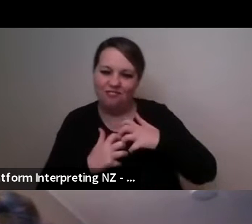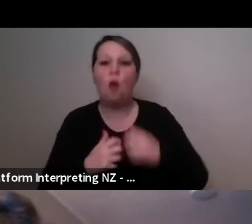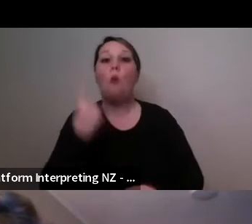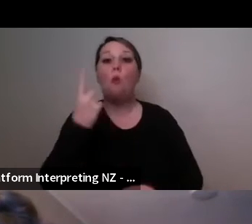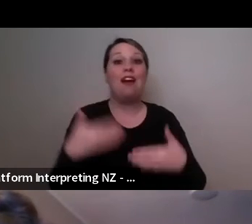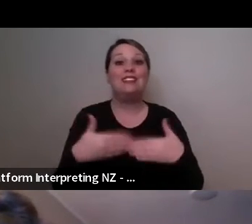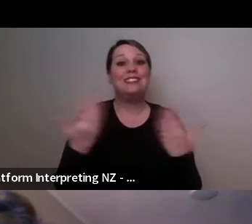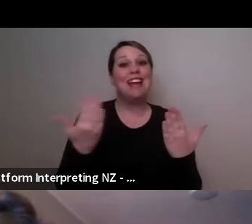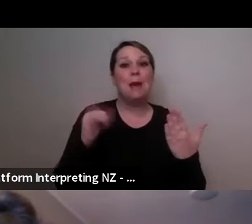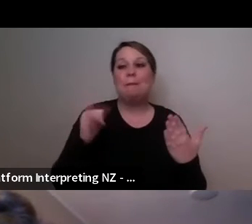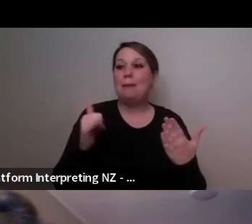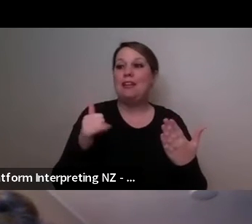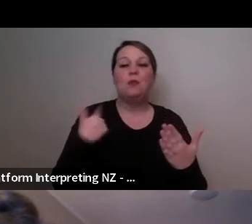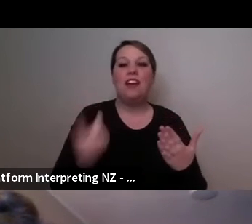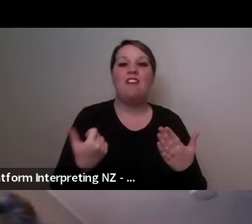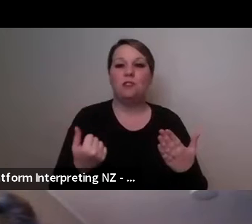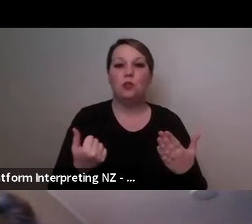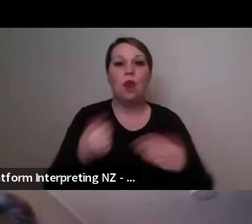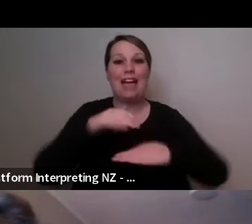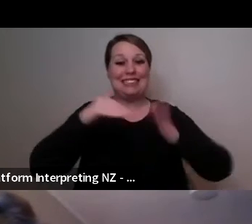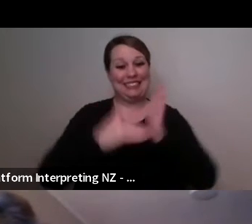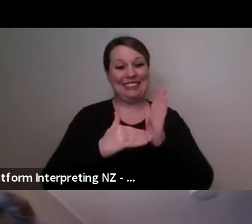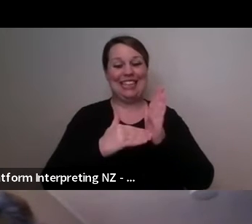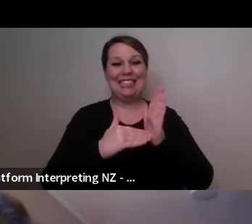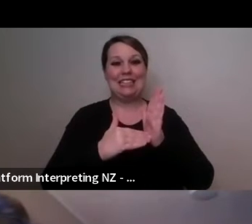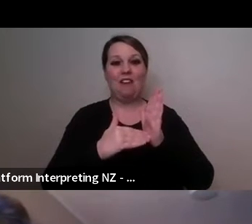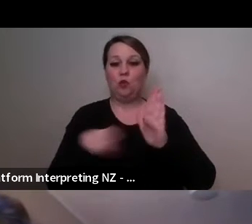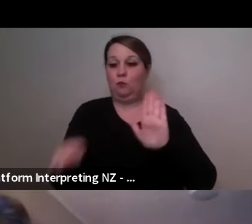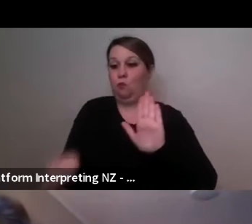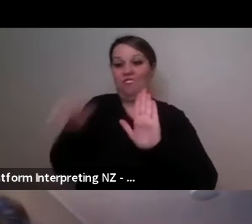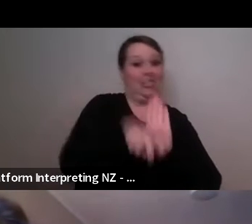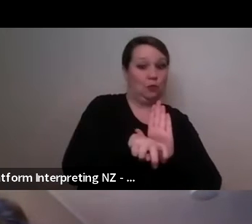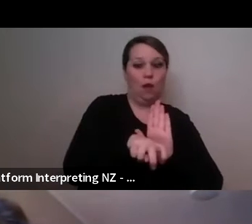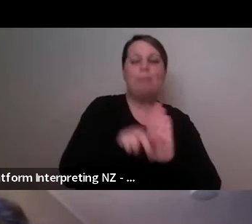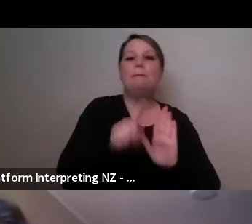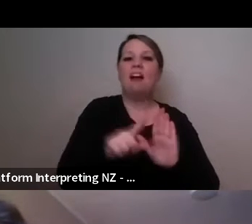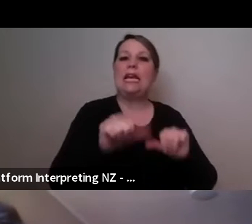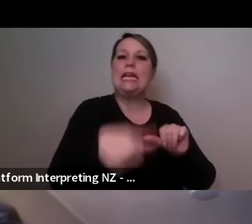transfer to the seat this way maybe the next day you know as we go on in our lives